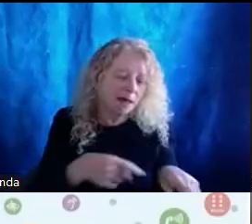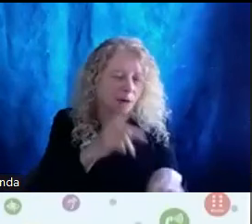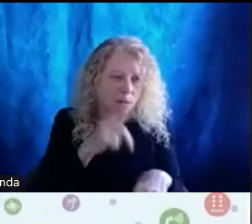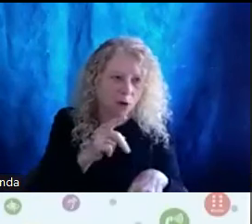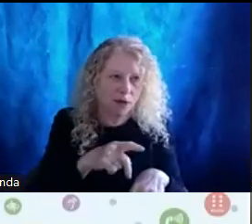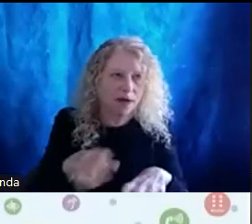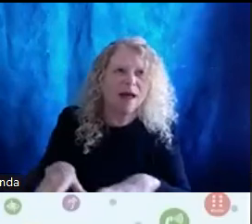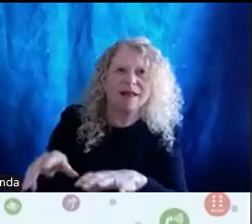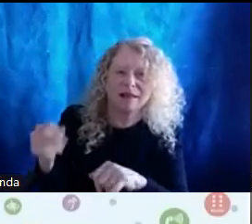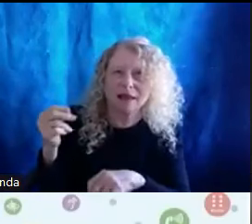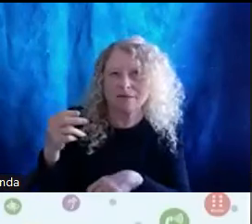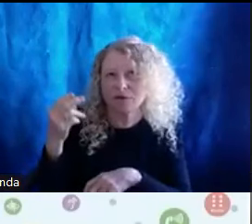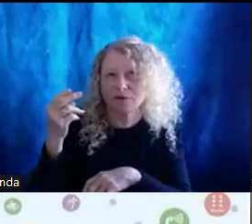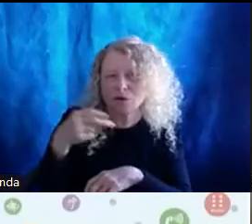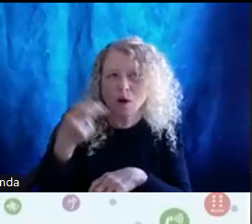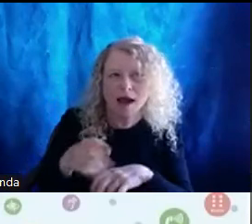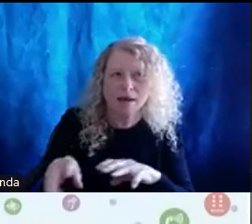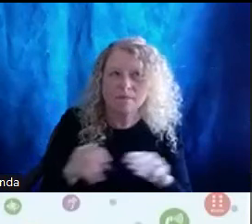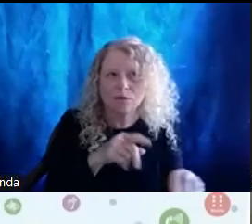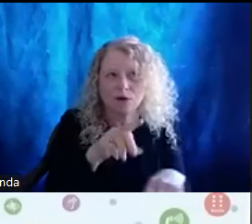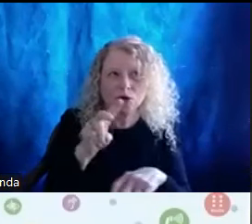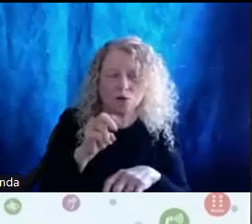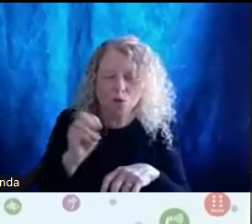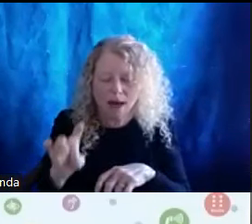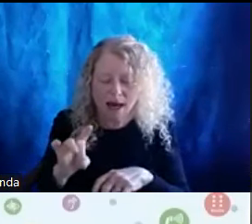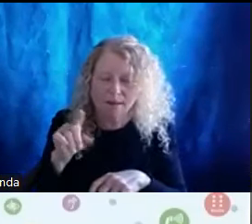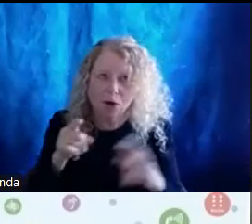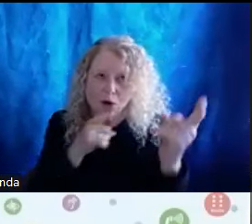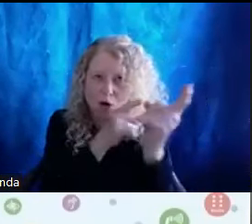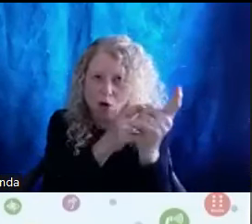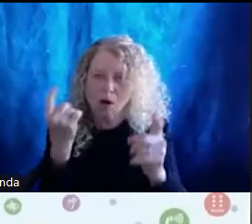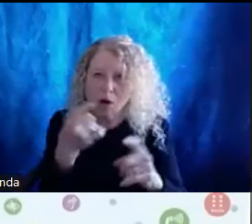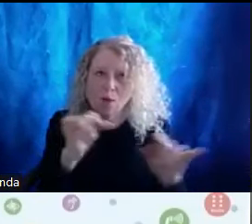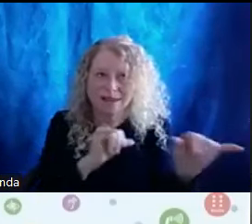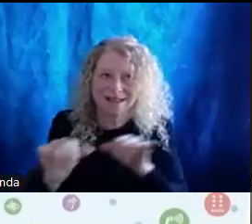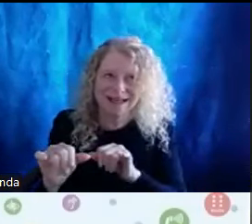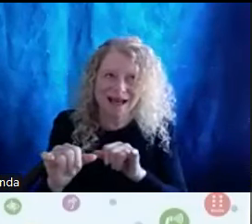However, her goal was always the same and what she wanted and that was quote UN quote helping others.